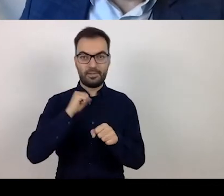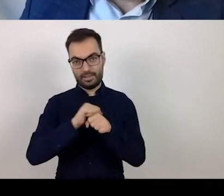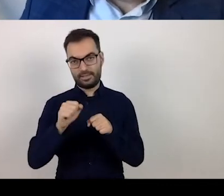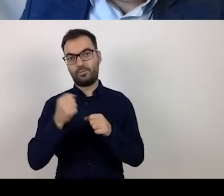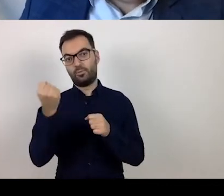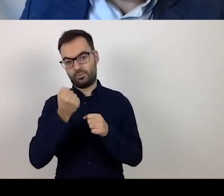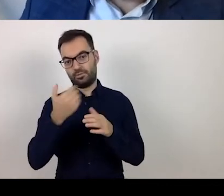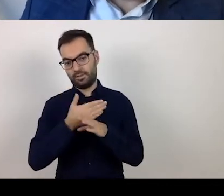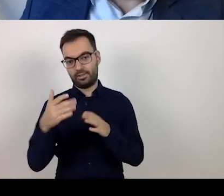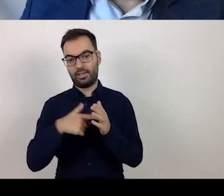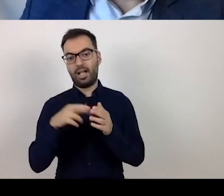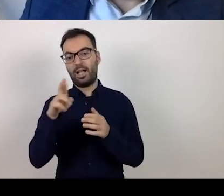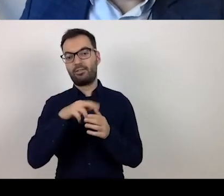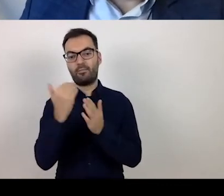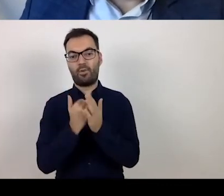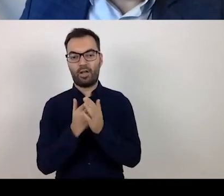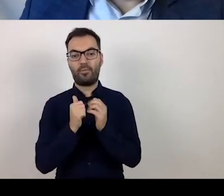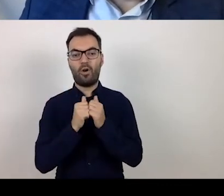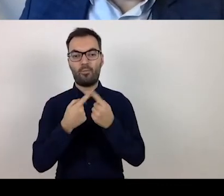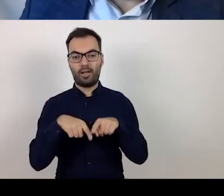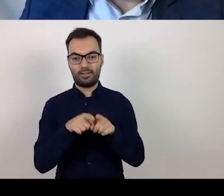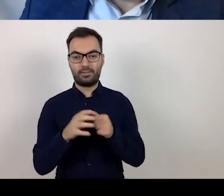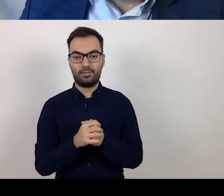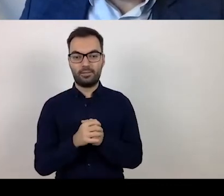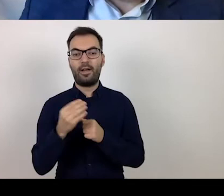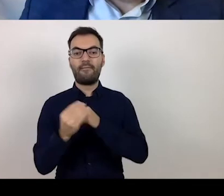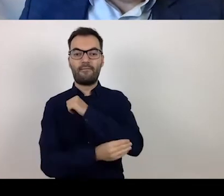under the Regional Operational Programme Warmia and Mazury.